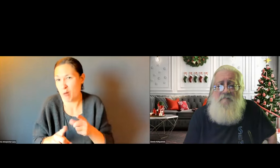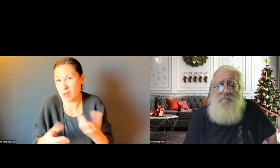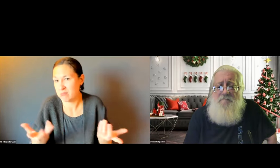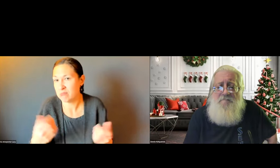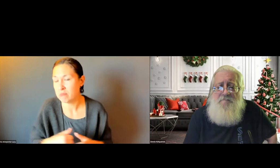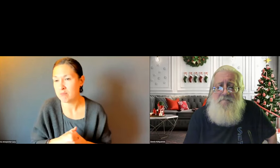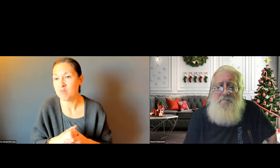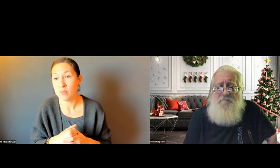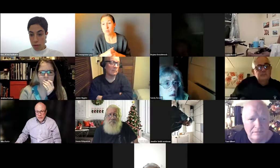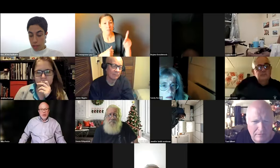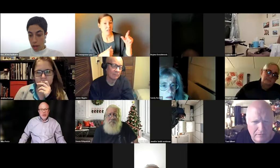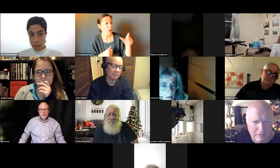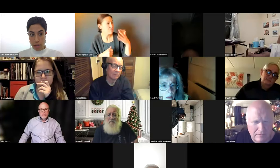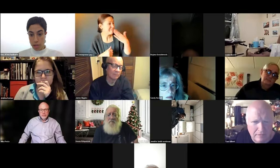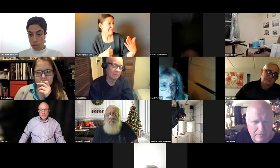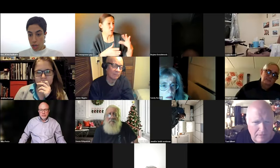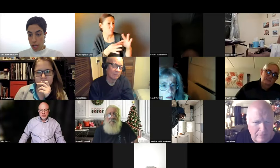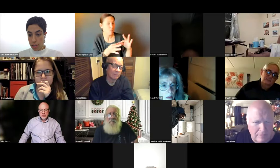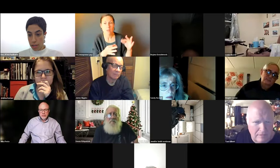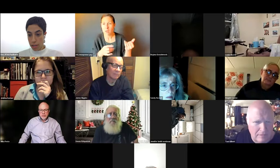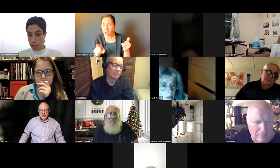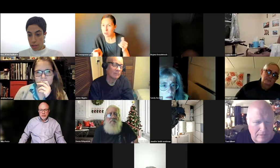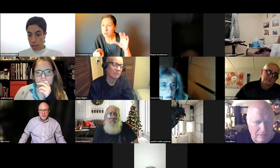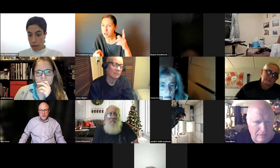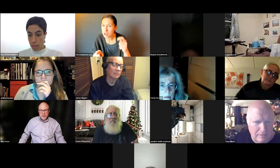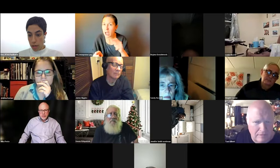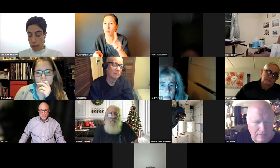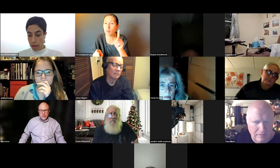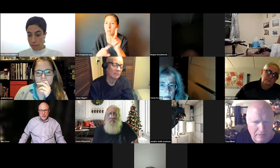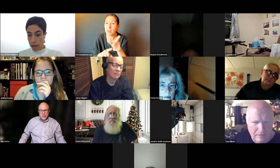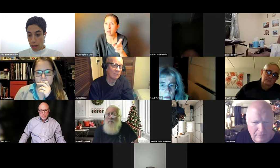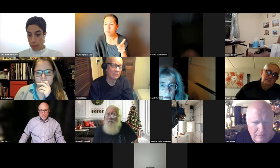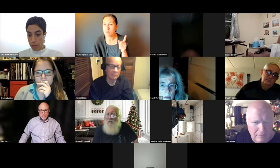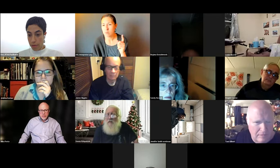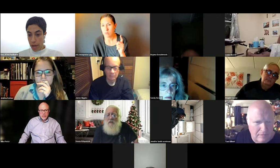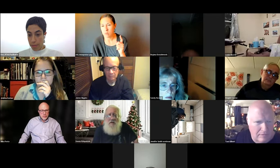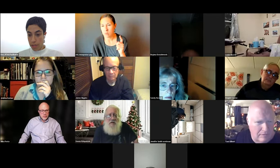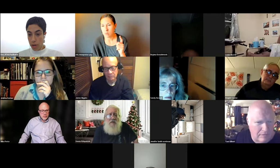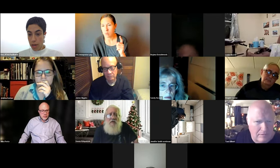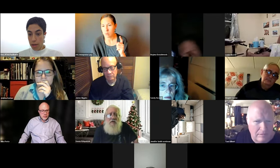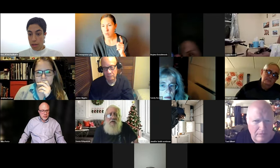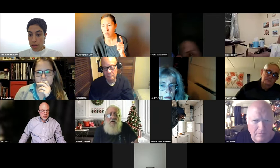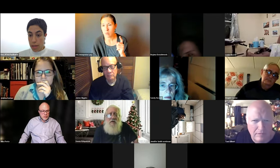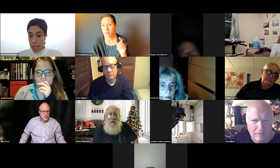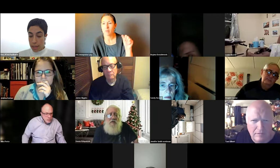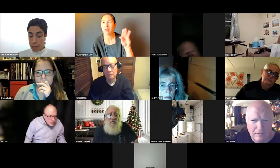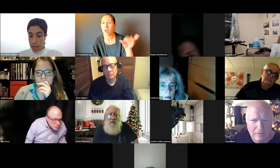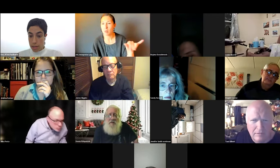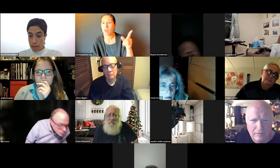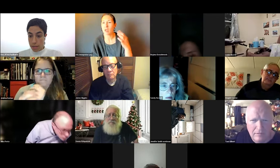I HAVE NOTHING ELSE TO ADD. THANK YOU, DENNIS. I'M GOING TO HOP BACK TO THE CHAT.